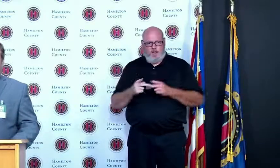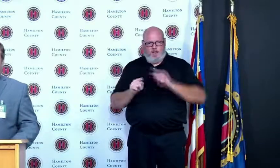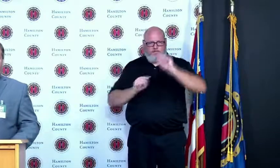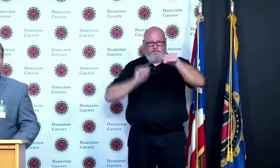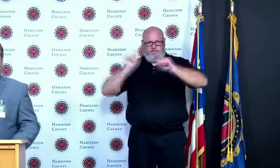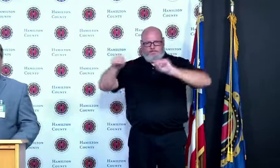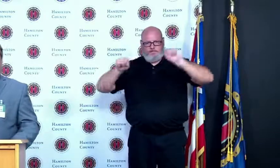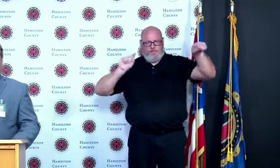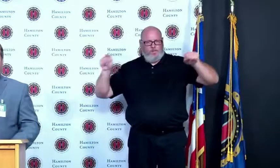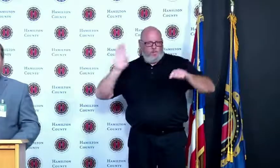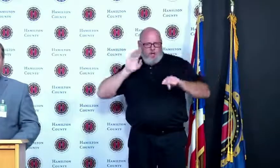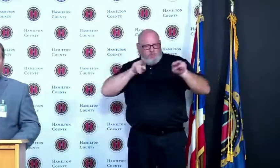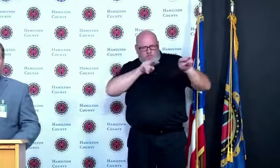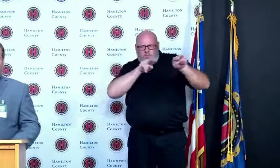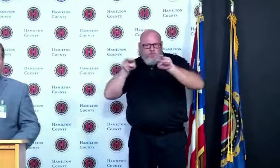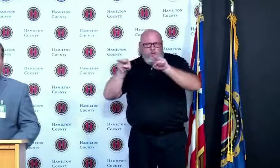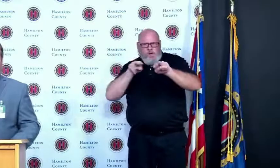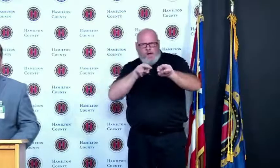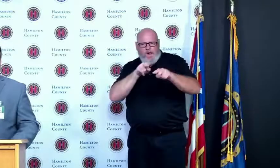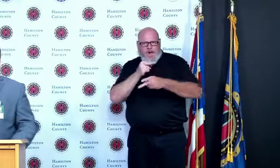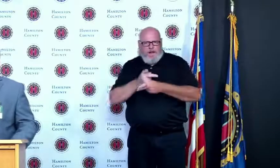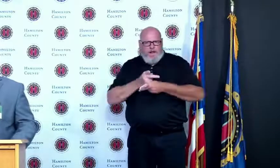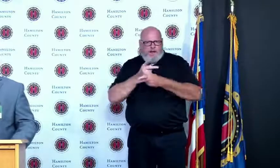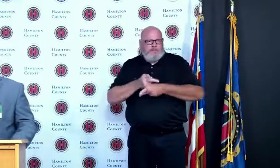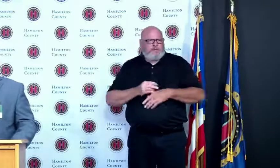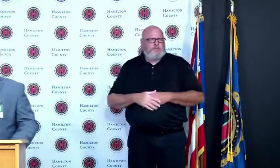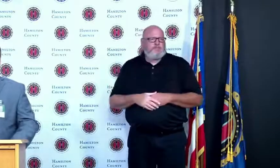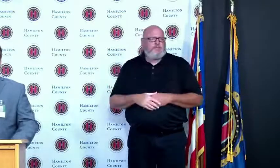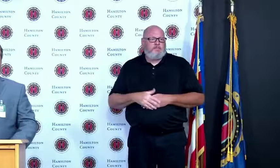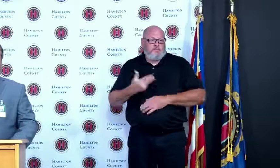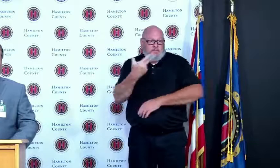I can't say enough that the vaccine works so the number one tool if we go to one of those